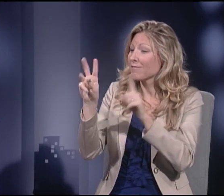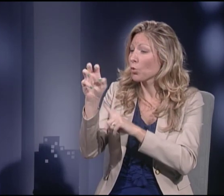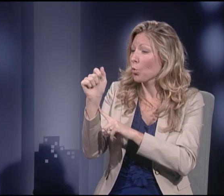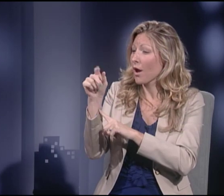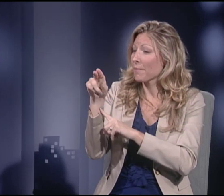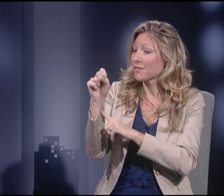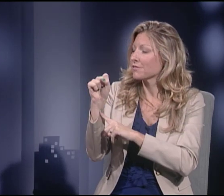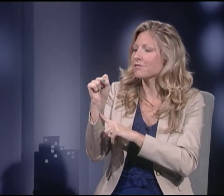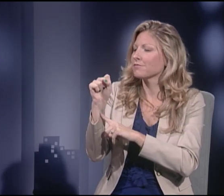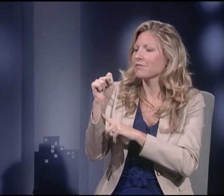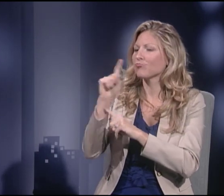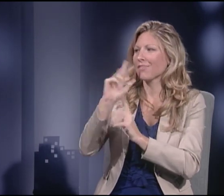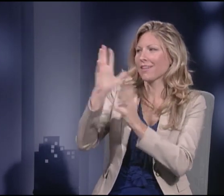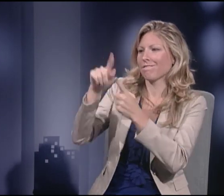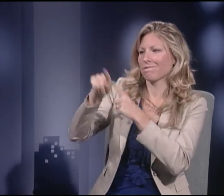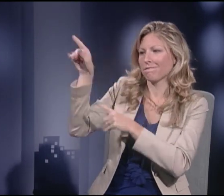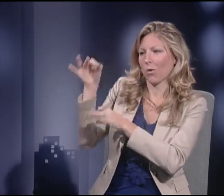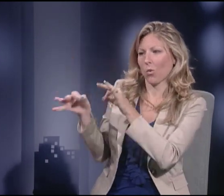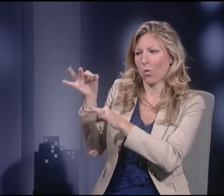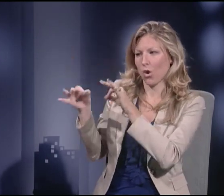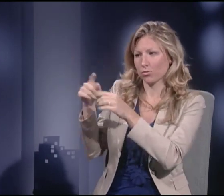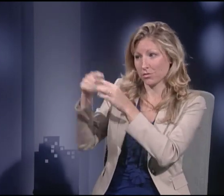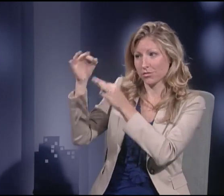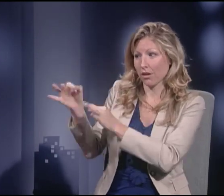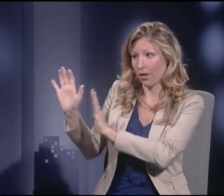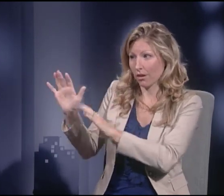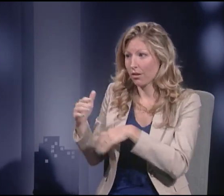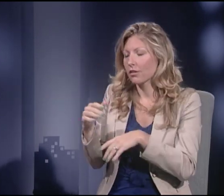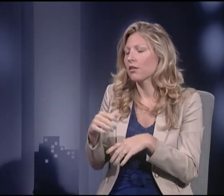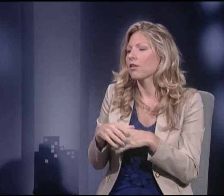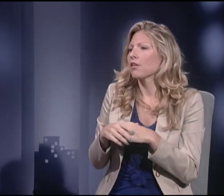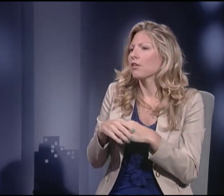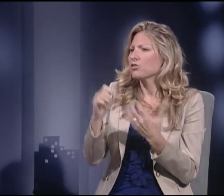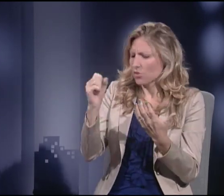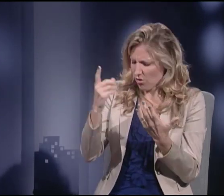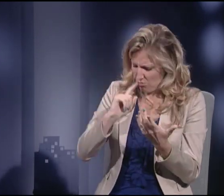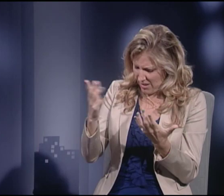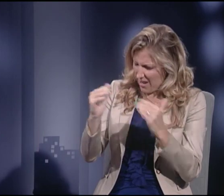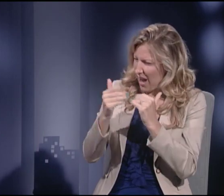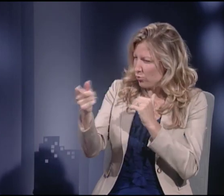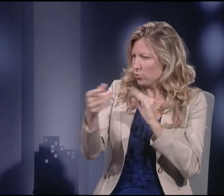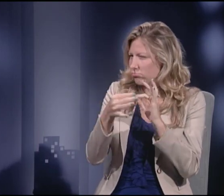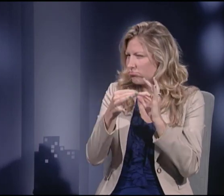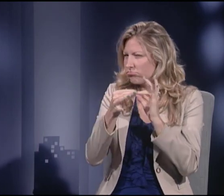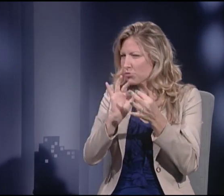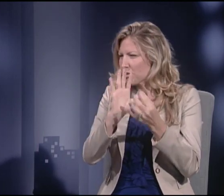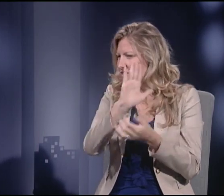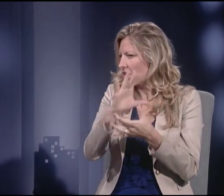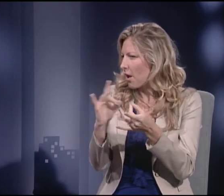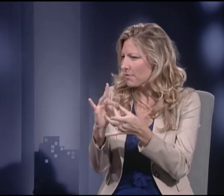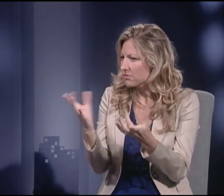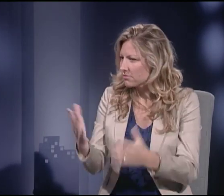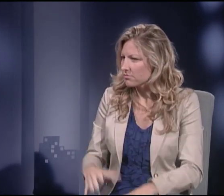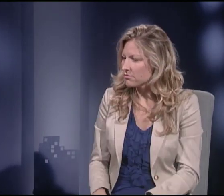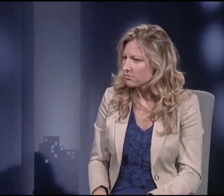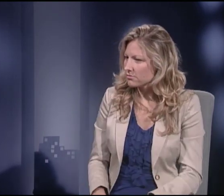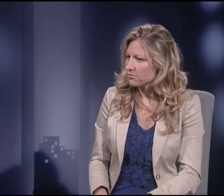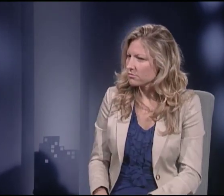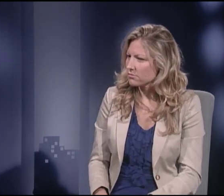cannons and that sort thing. And that those issues and the details of those issues would be left of the Supreme Court.